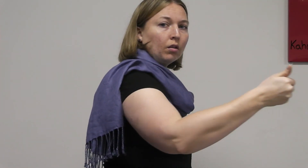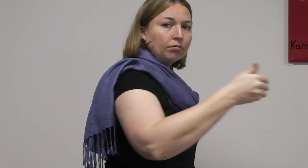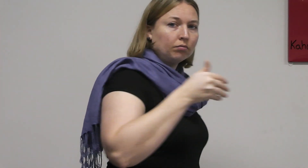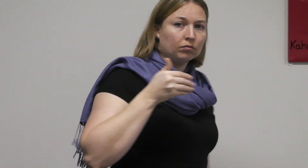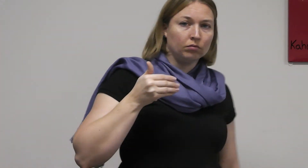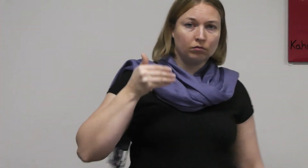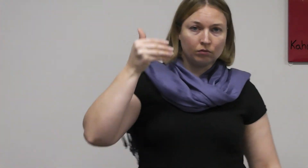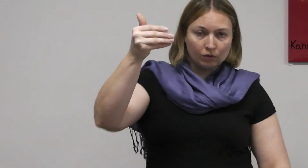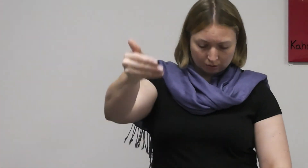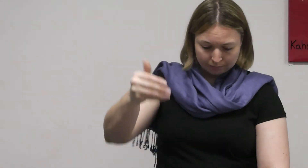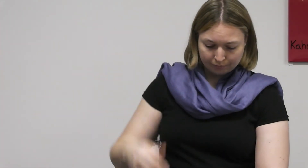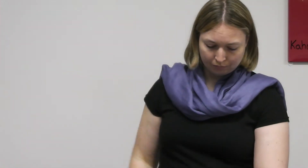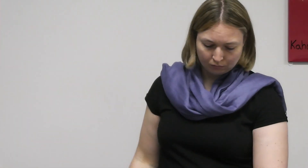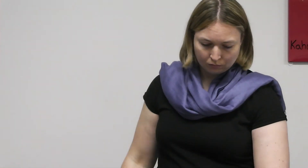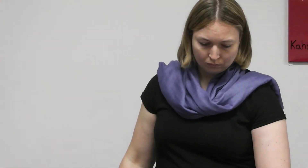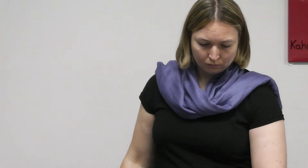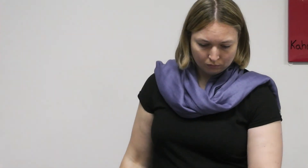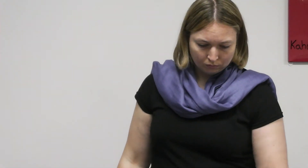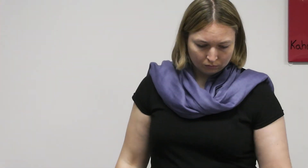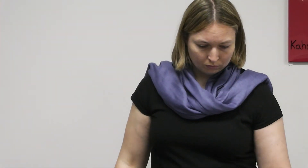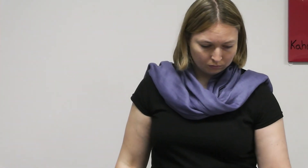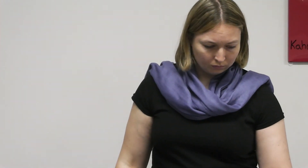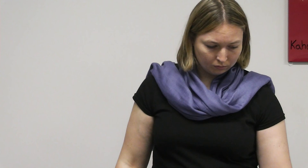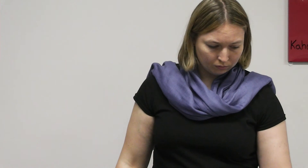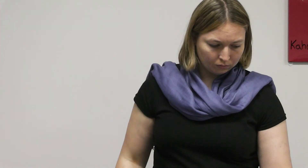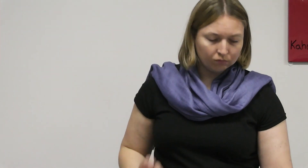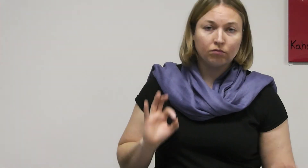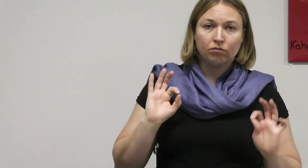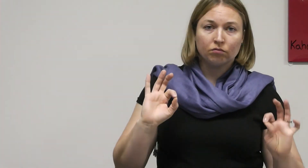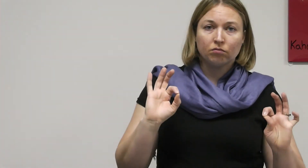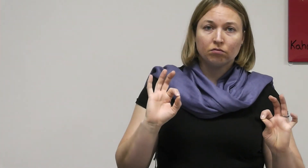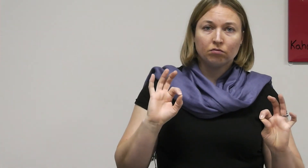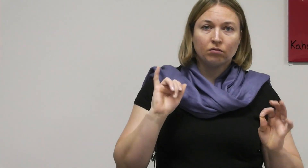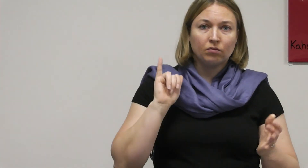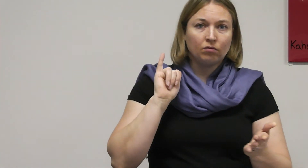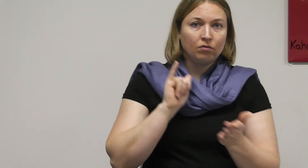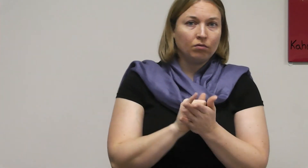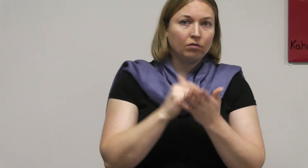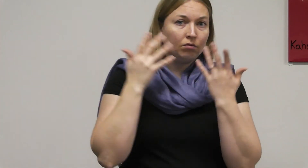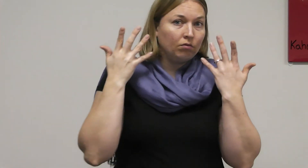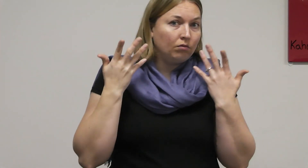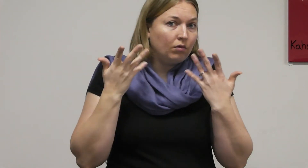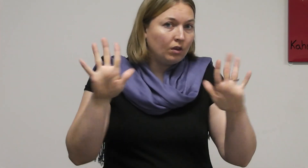That's all for today. We'll learn and practice more later.